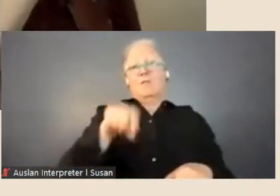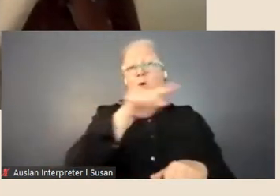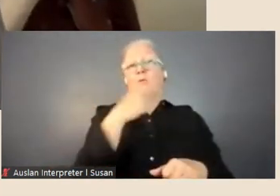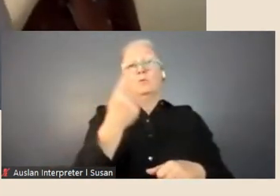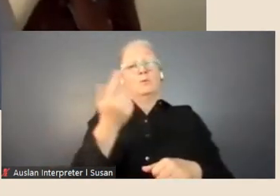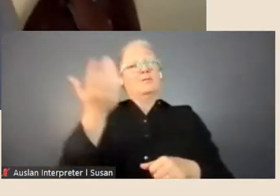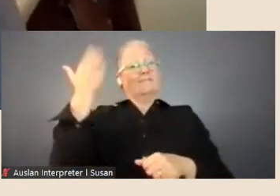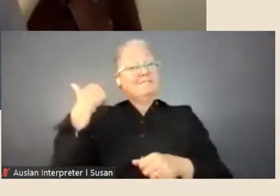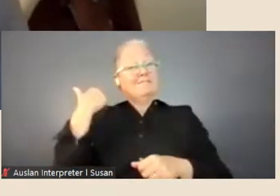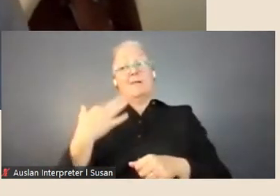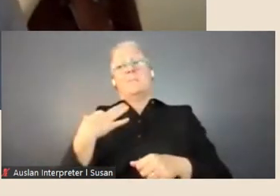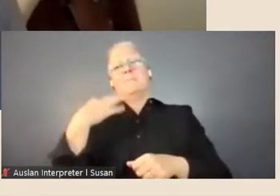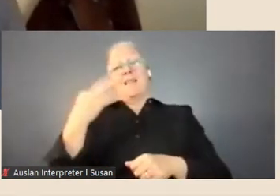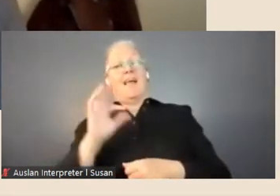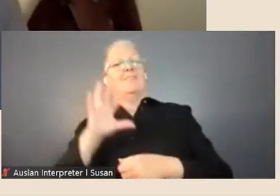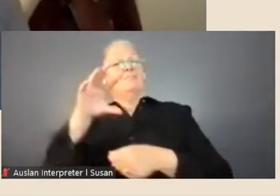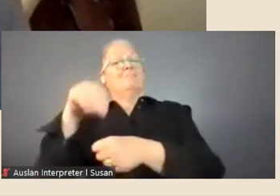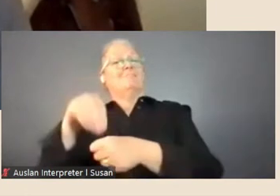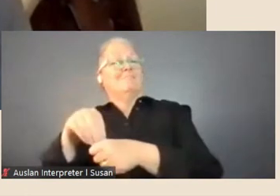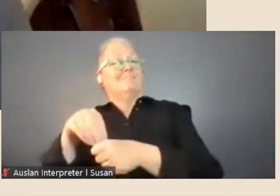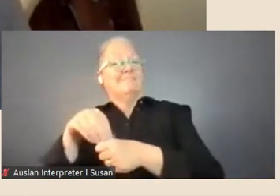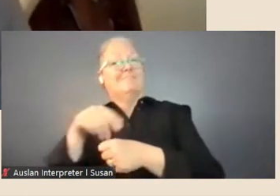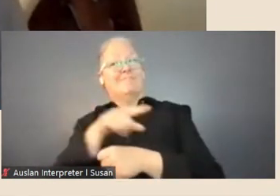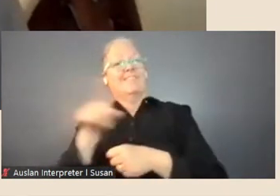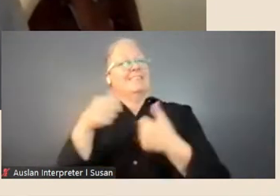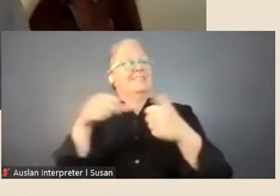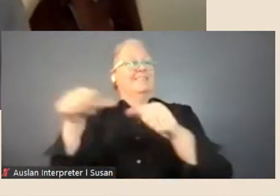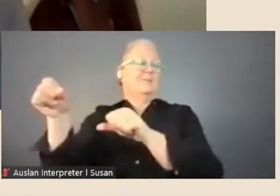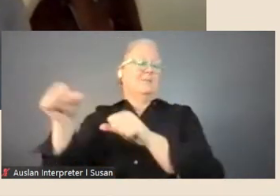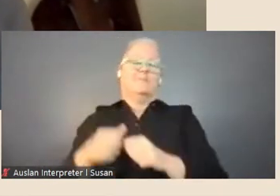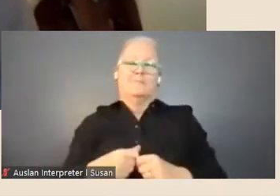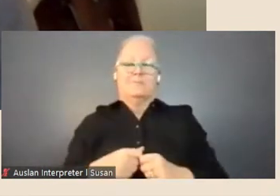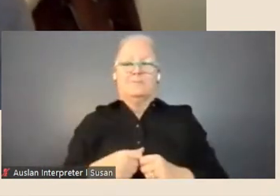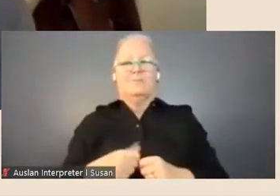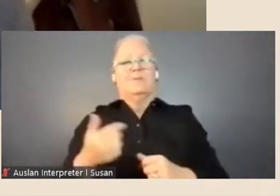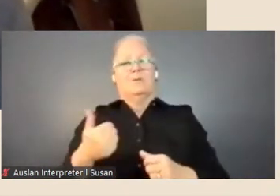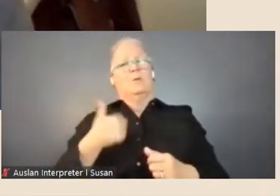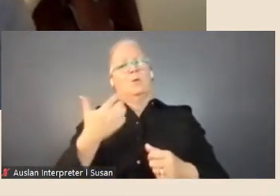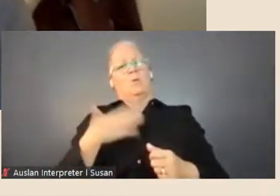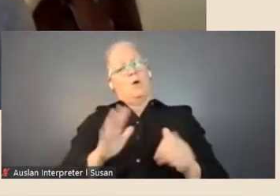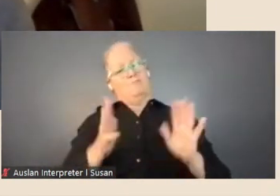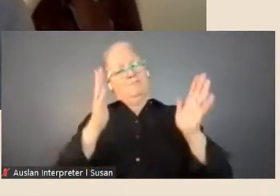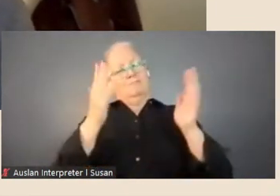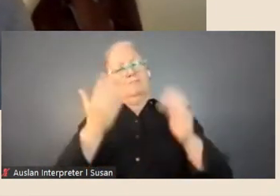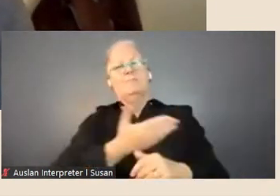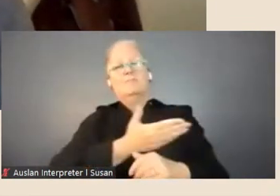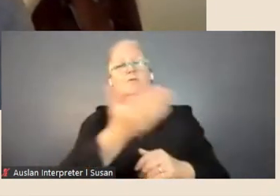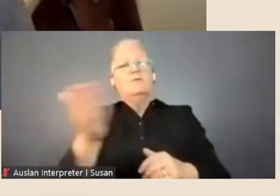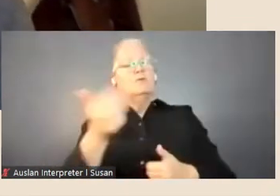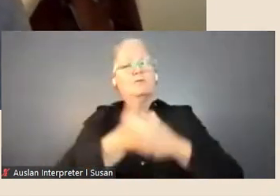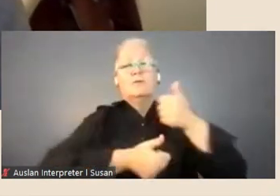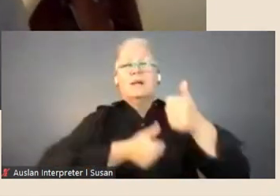residency at the Library. So we congratulate all past Fellows on the hard work that they undertook